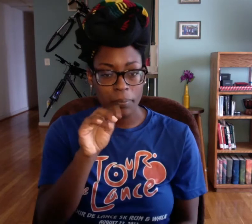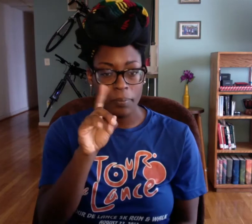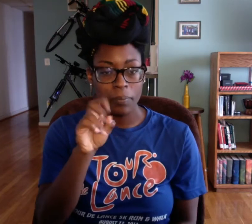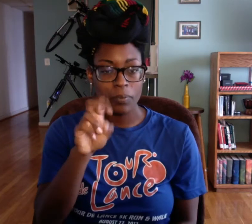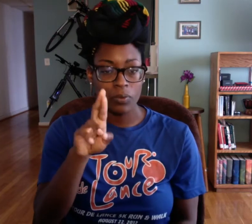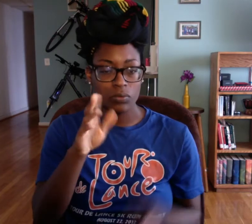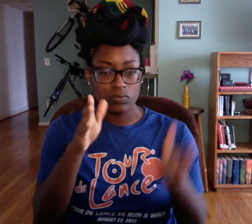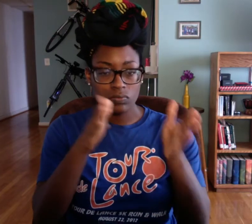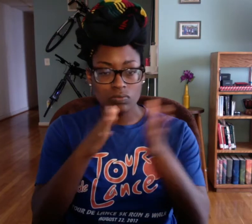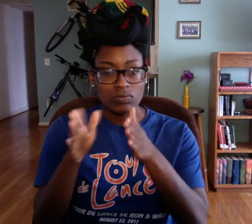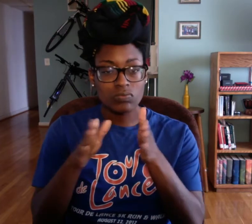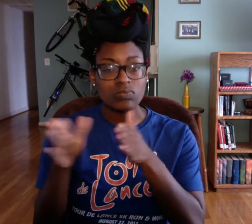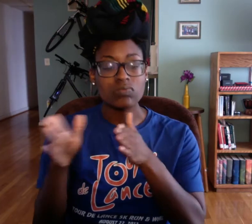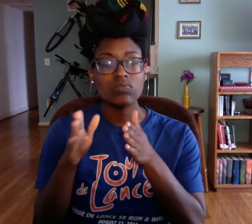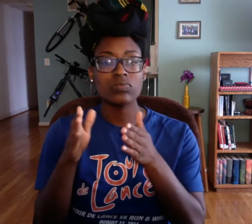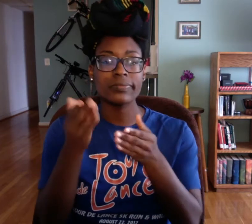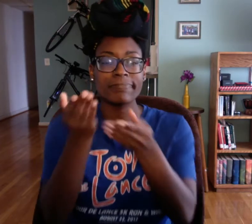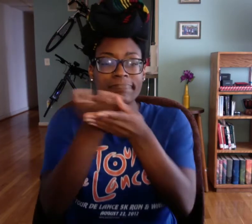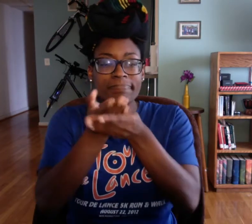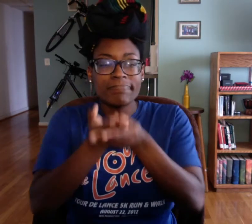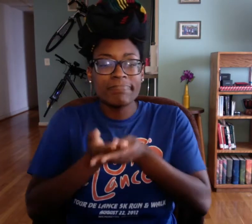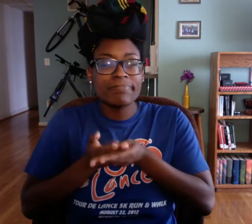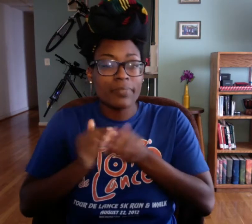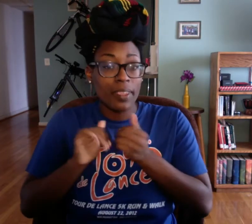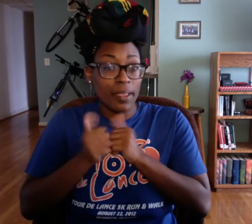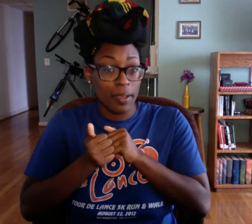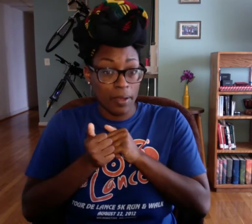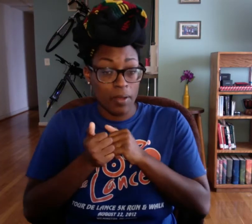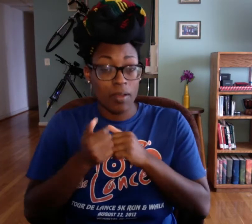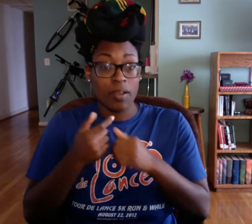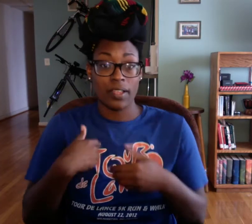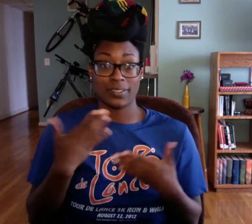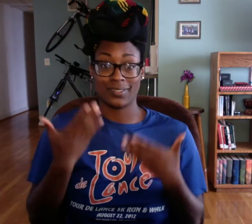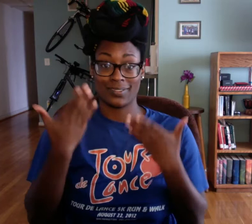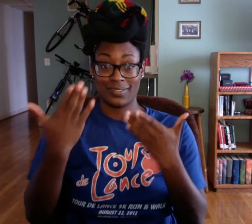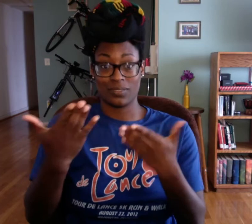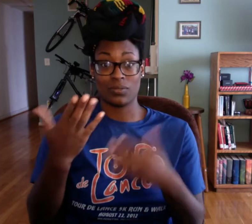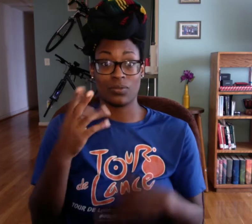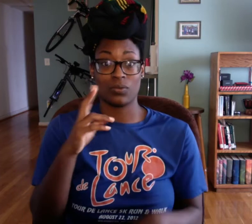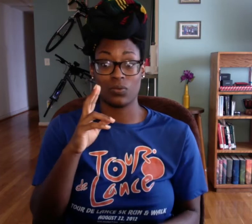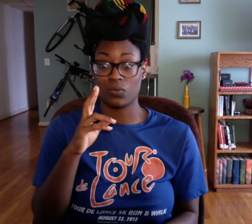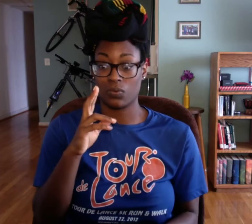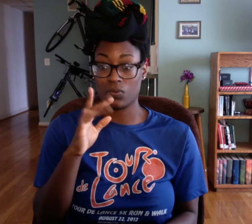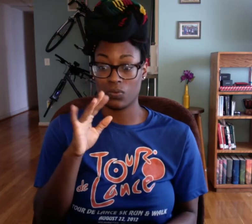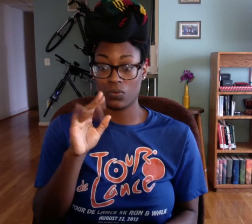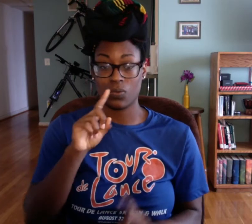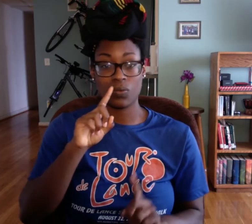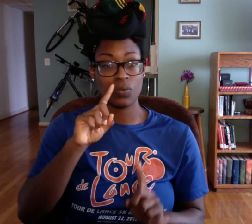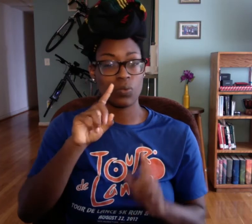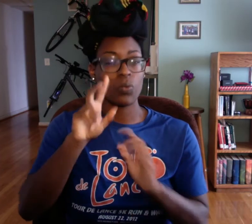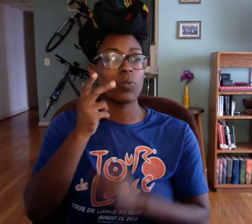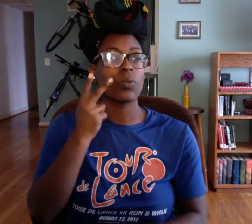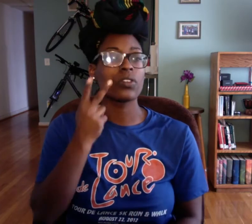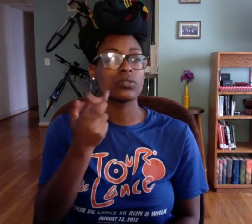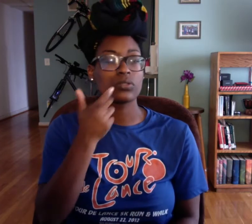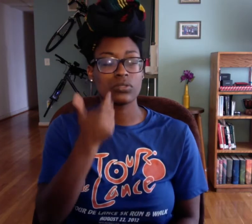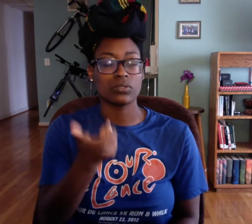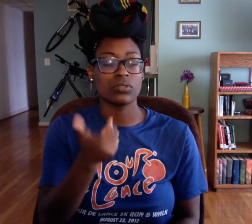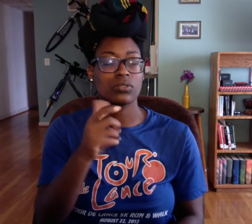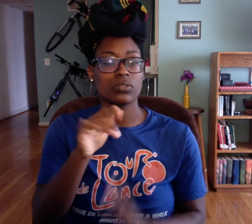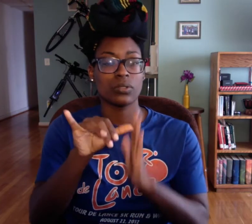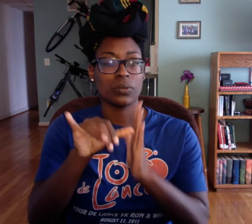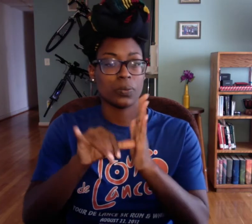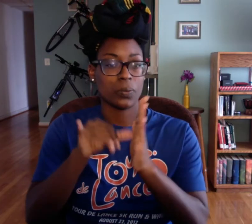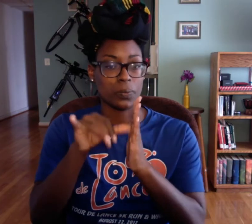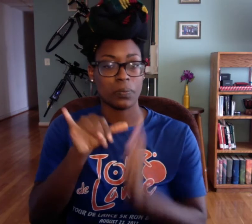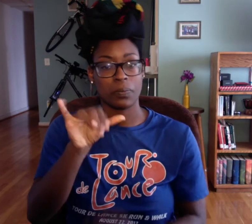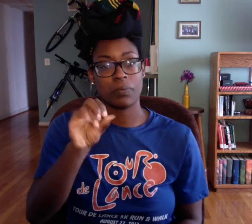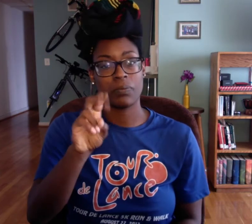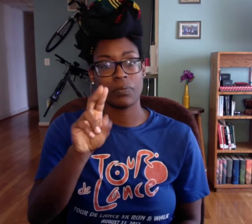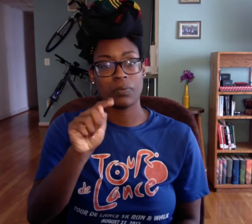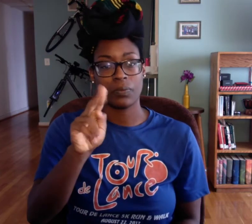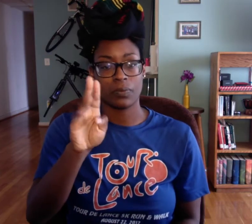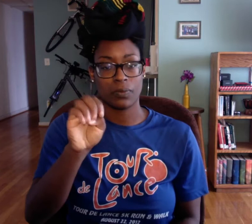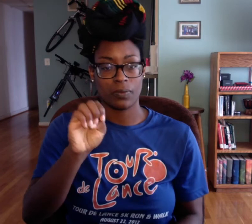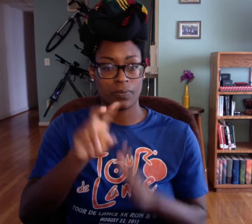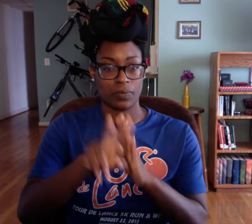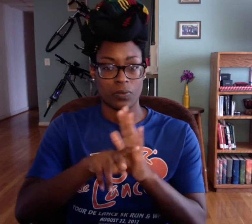binder how you should divide everything I suggest you watch a youtube video--well, it's